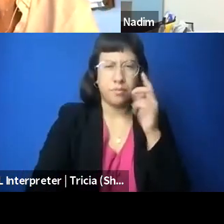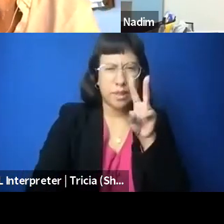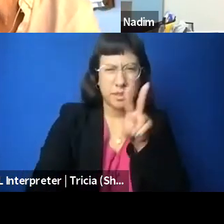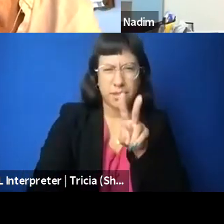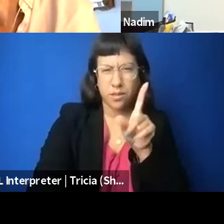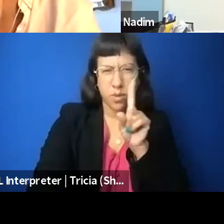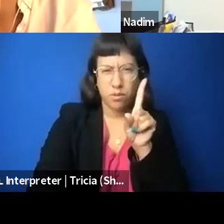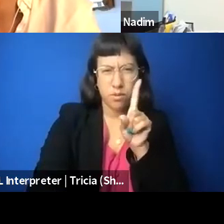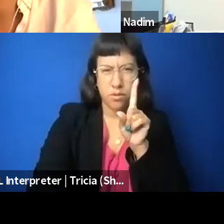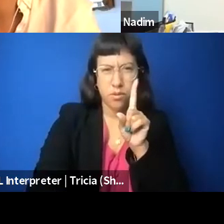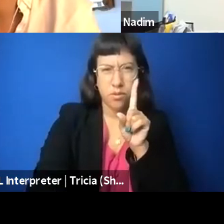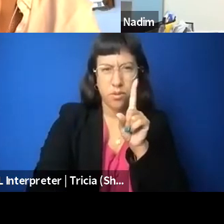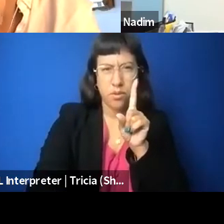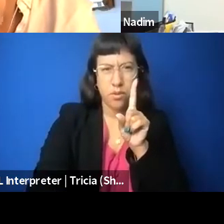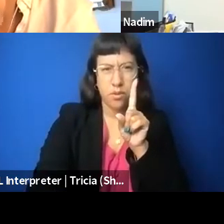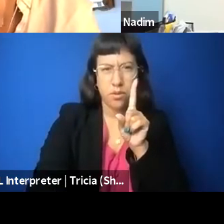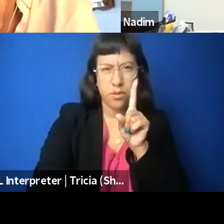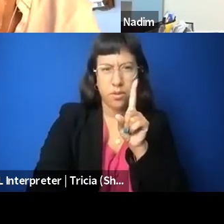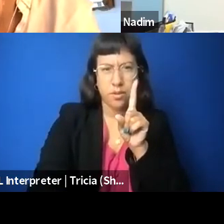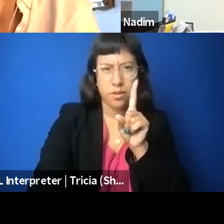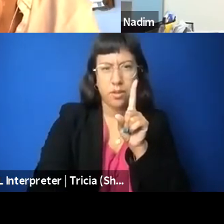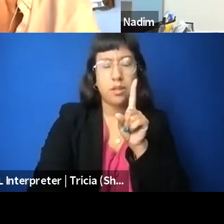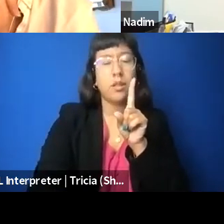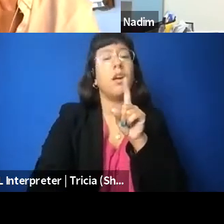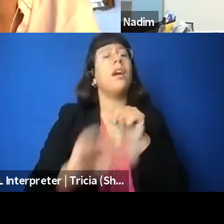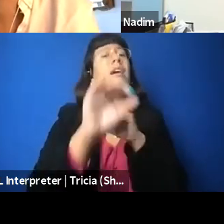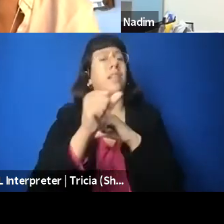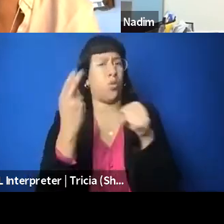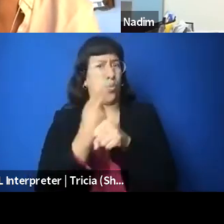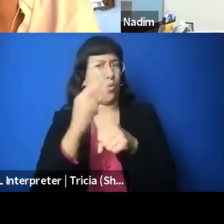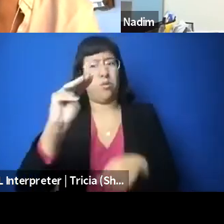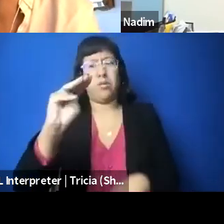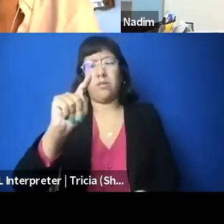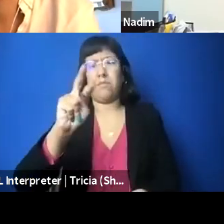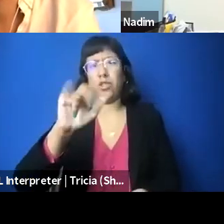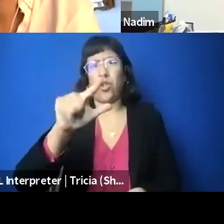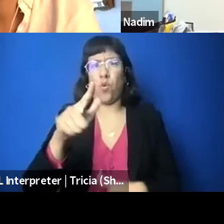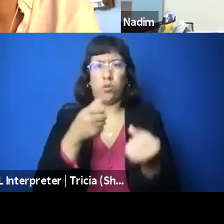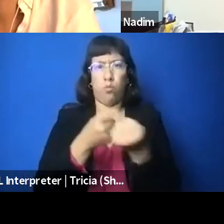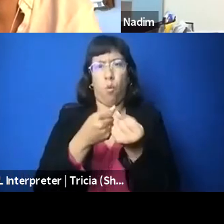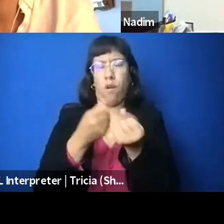can one use material supports terrorism against settler fundraising organizations like the JNF,